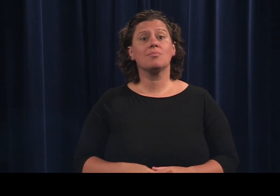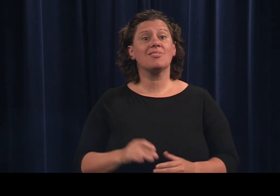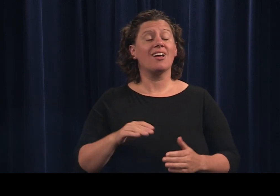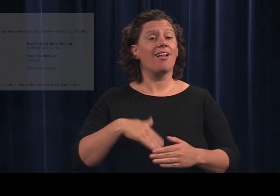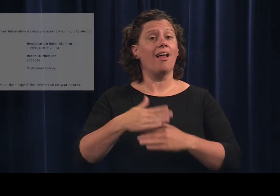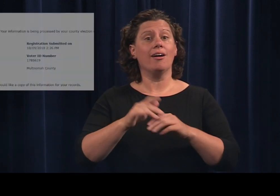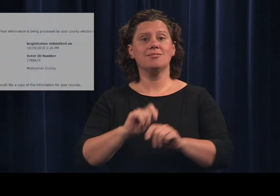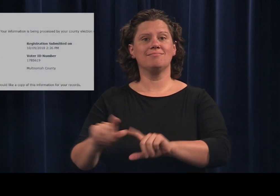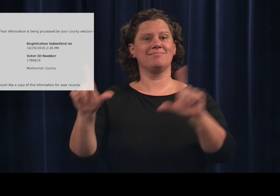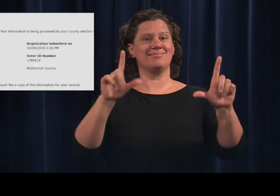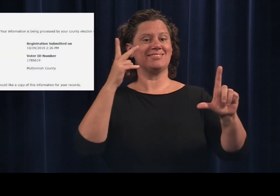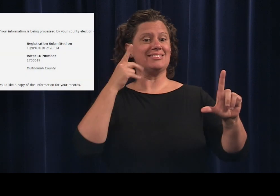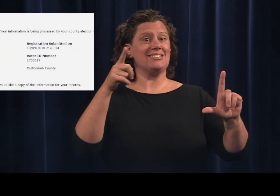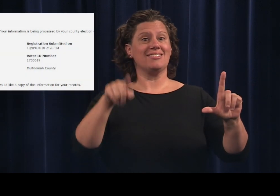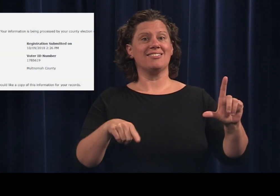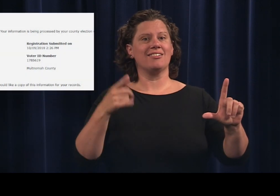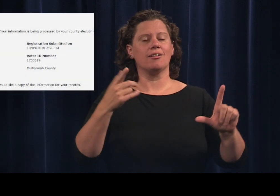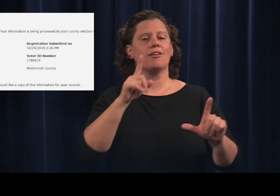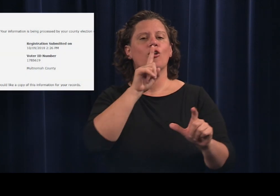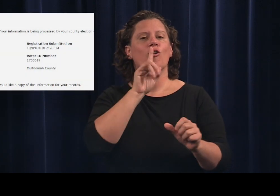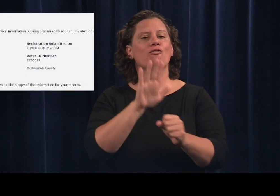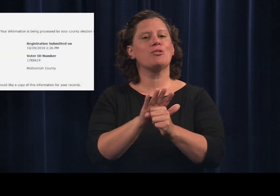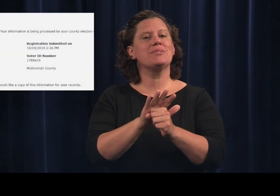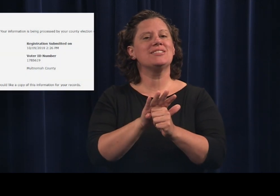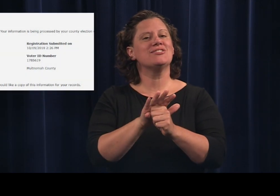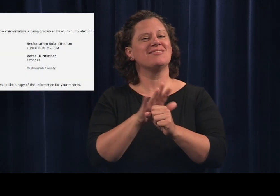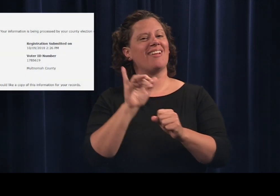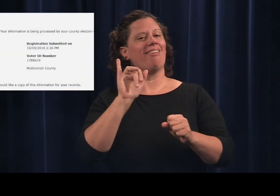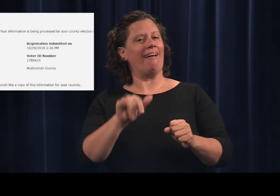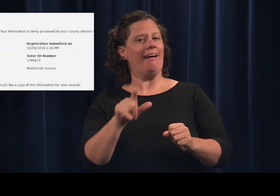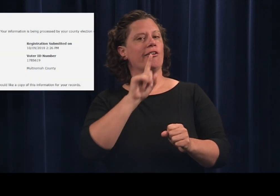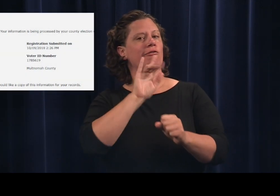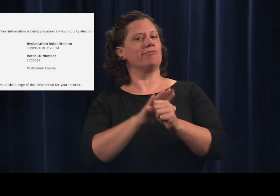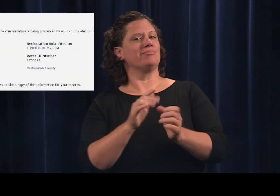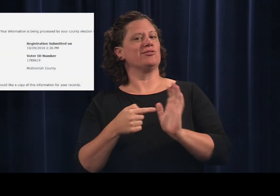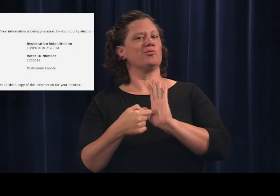Next you will be taken to a confirmation screen